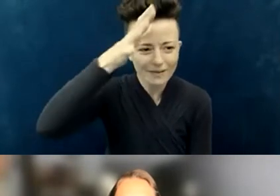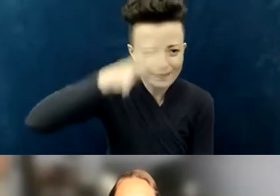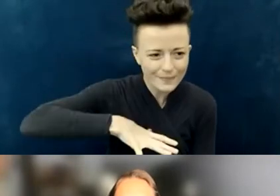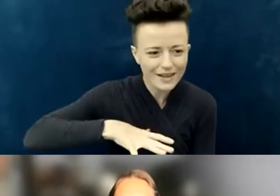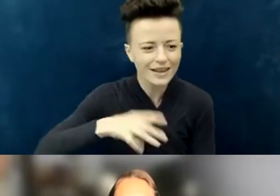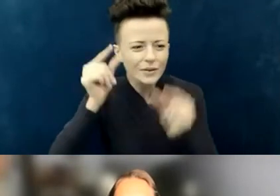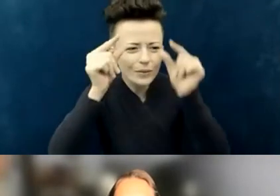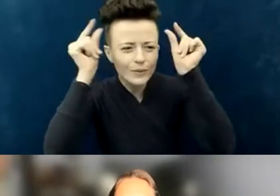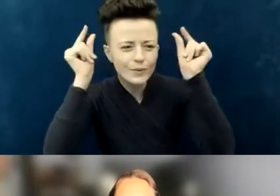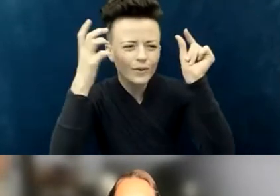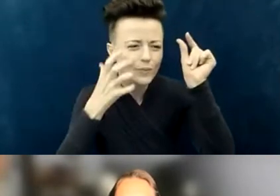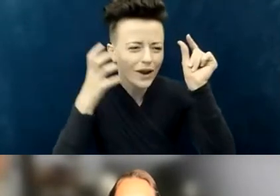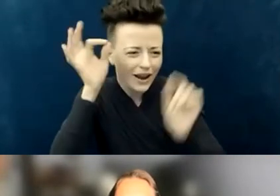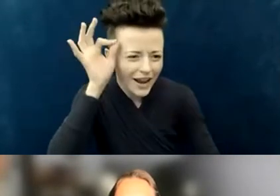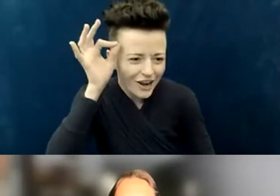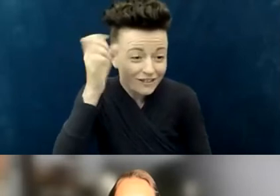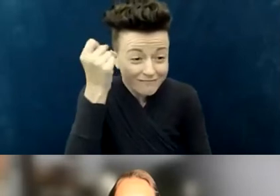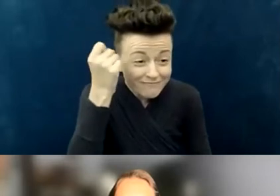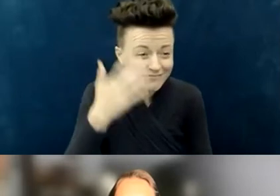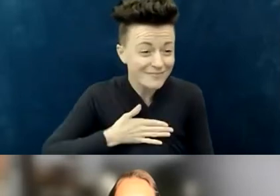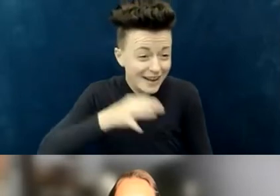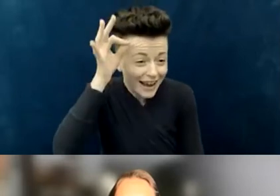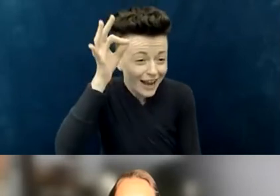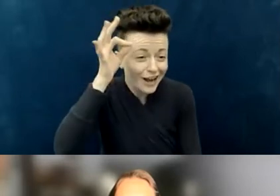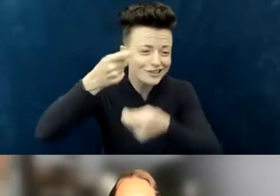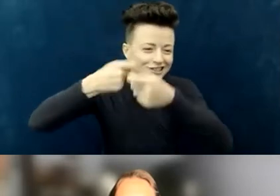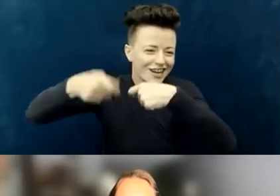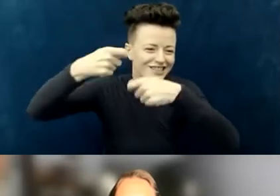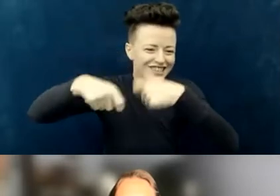although my hairstyle, it seems, changes from time to time. [chuckles]